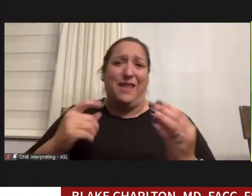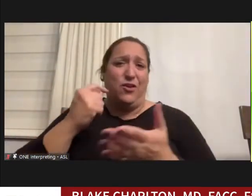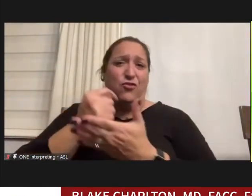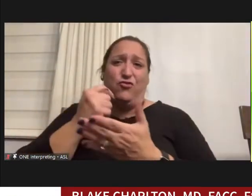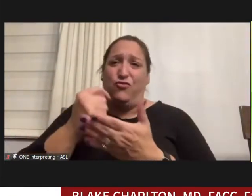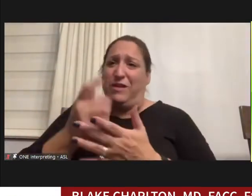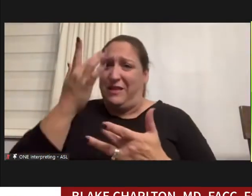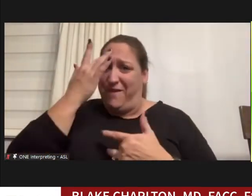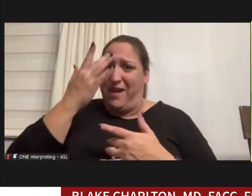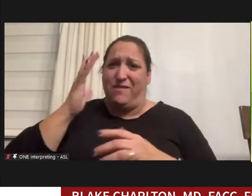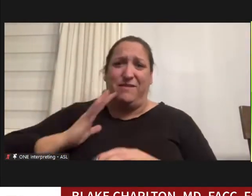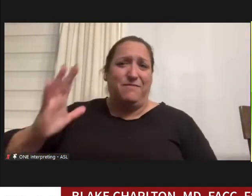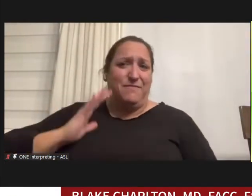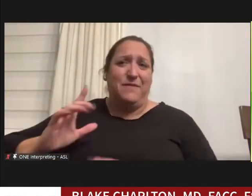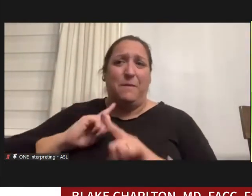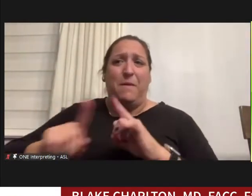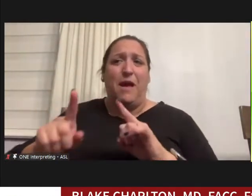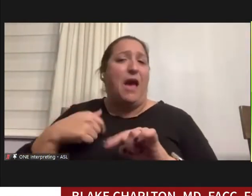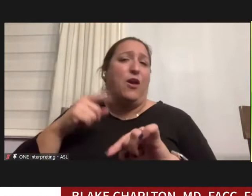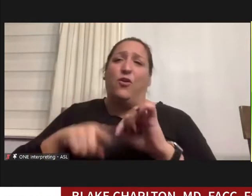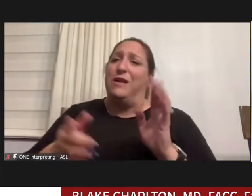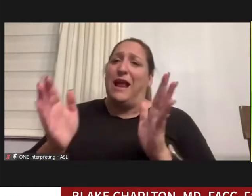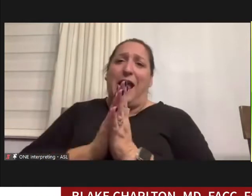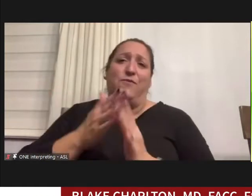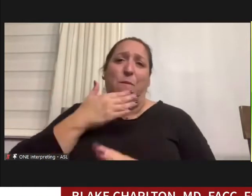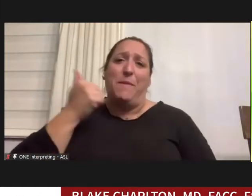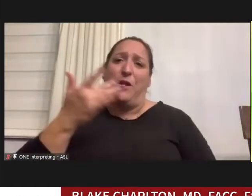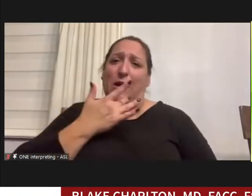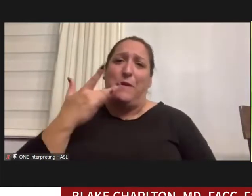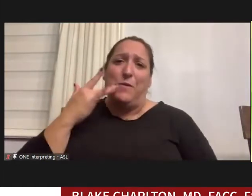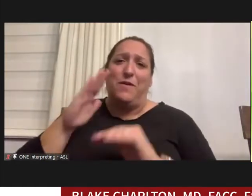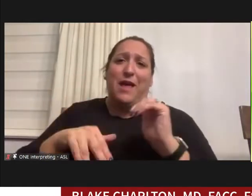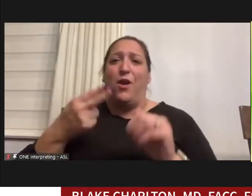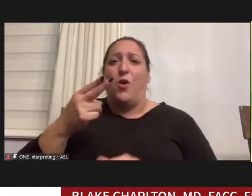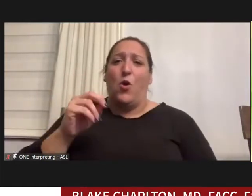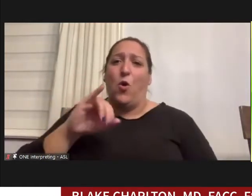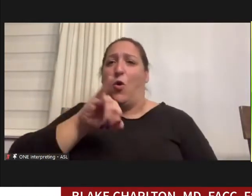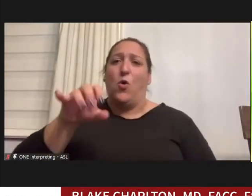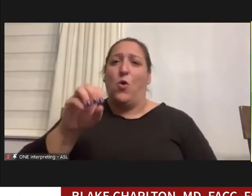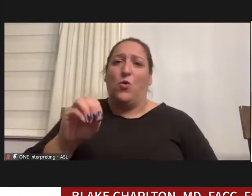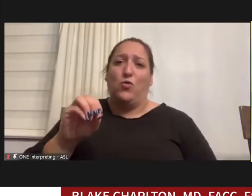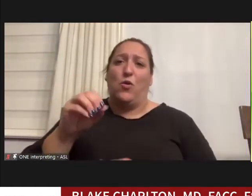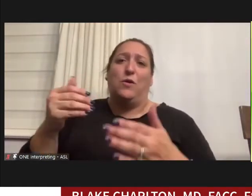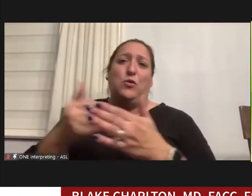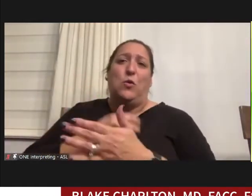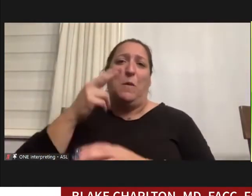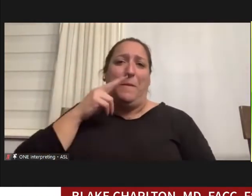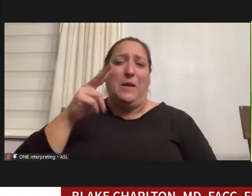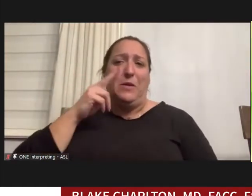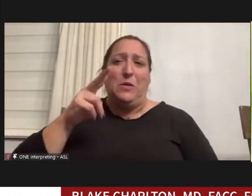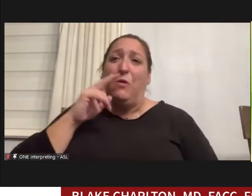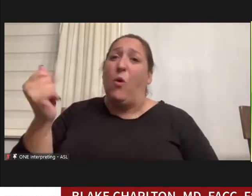But I couldn't have asked for a better honeymoon than Howard Johnson's in Gallup New Mexico which all of you should know is a very strange place critical